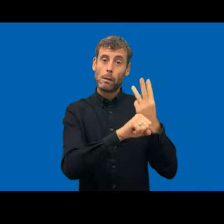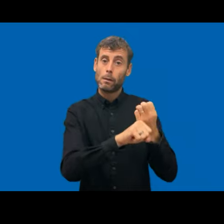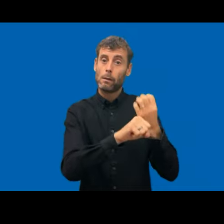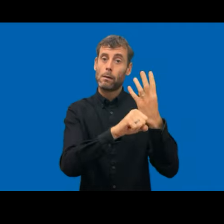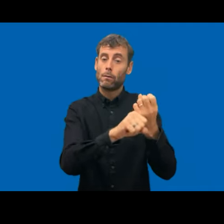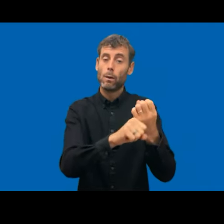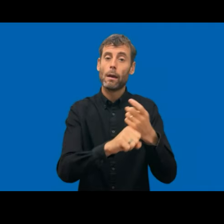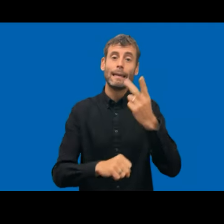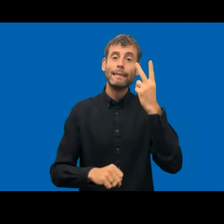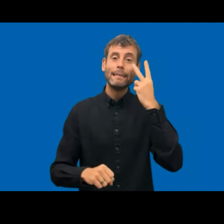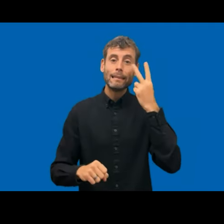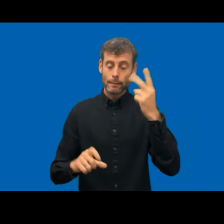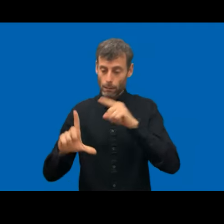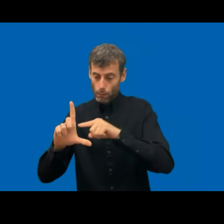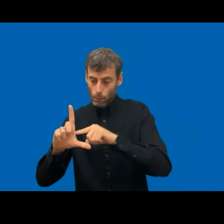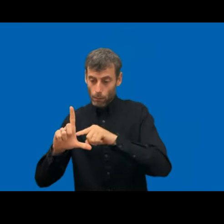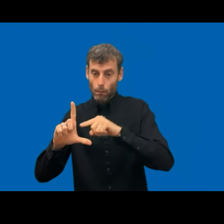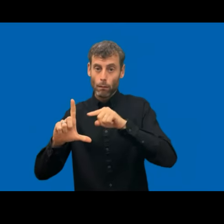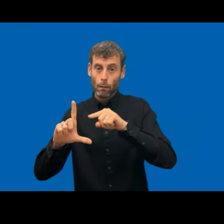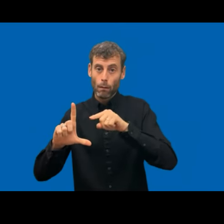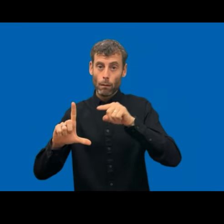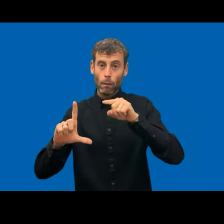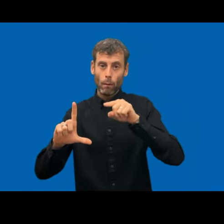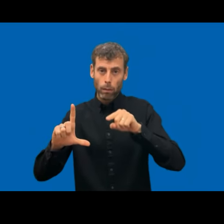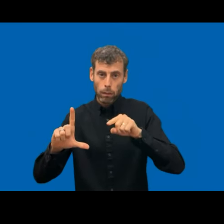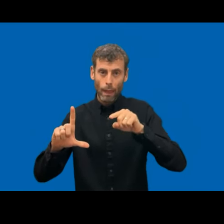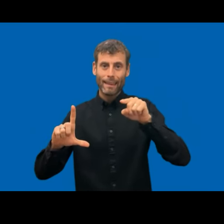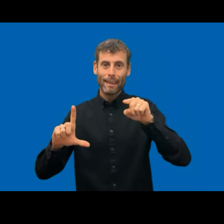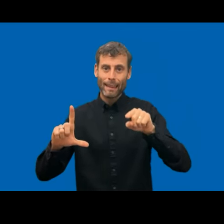but it also makes it easier to follow the development of each website as we